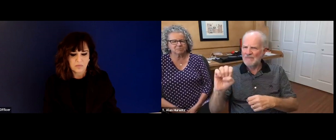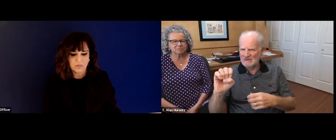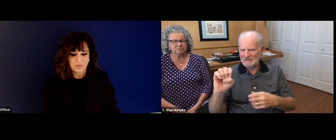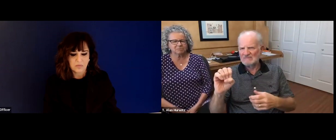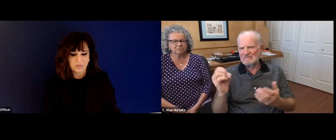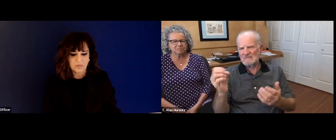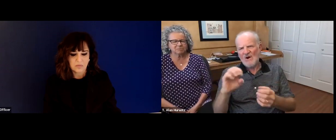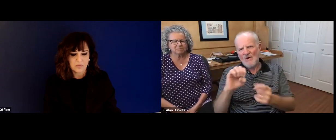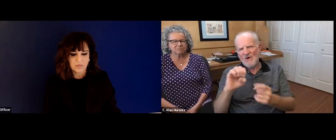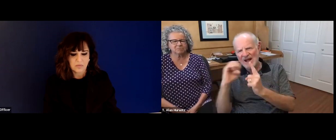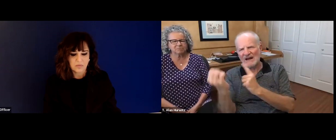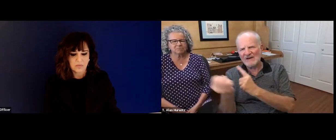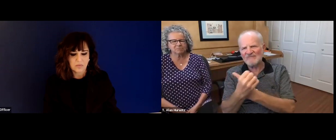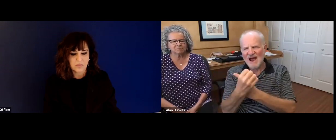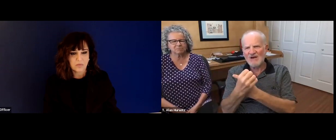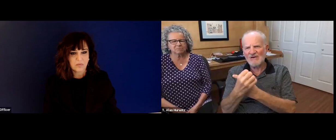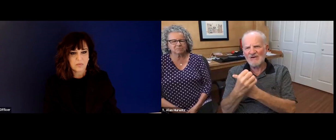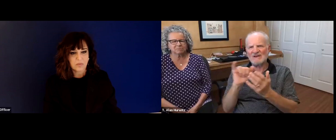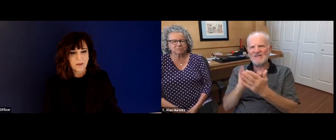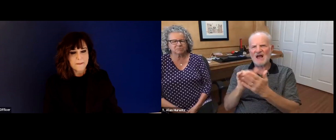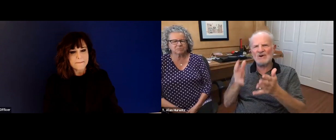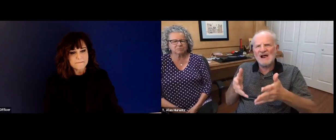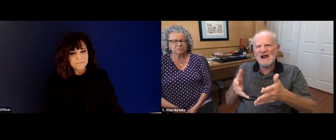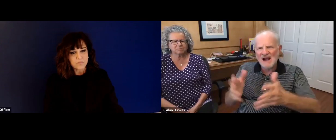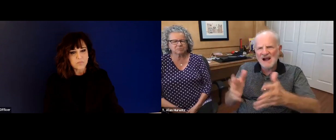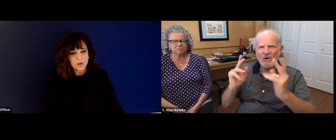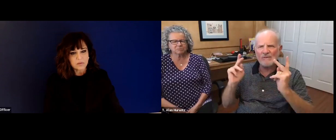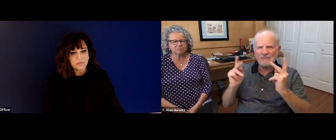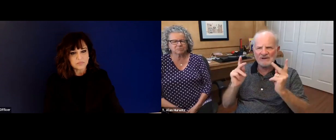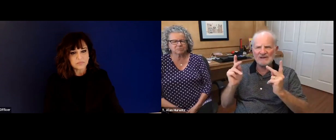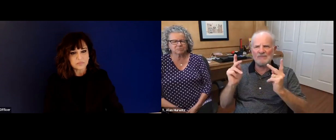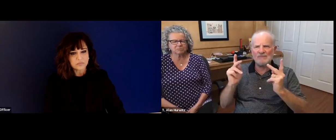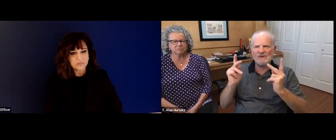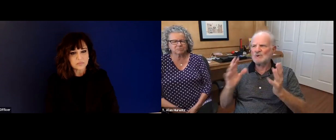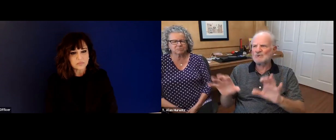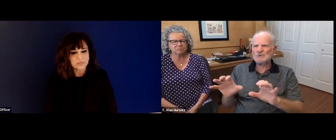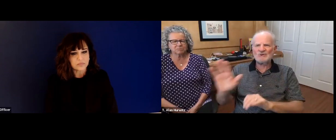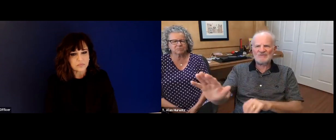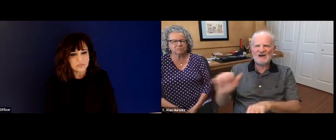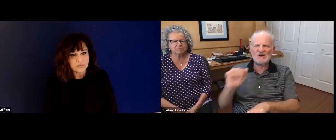these things happen. So I think what's important is to create a